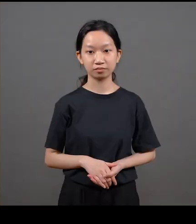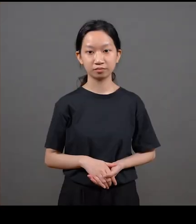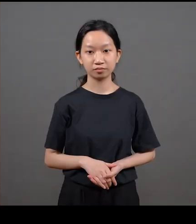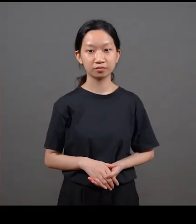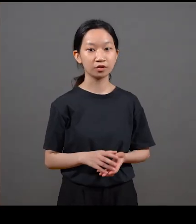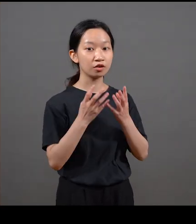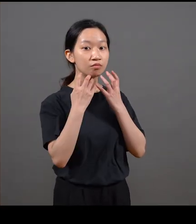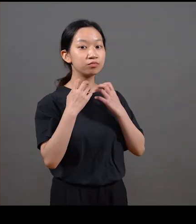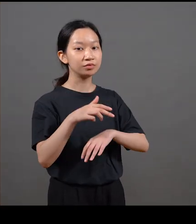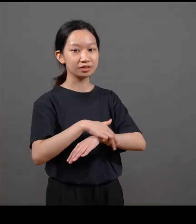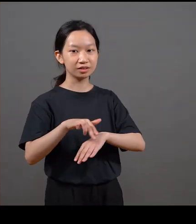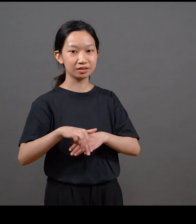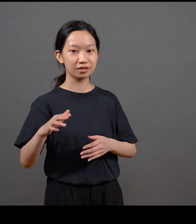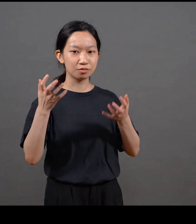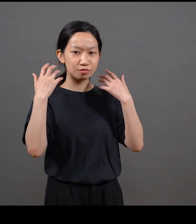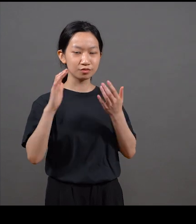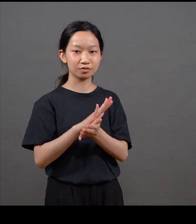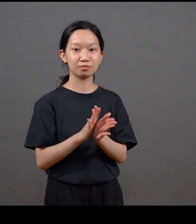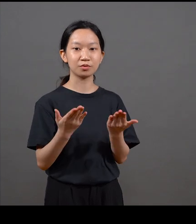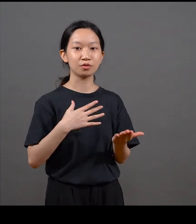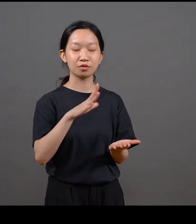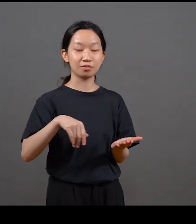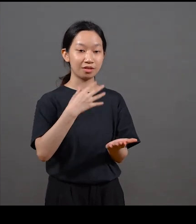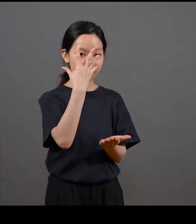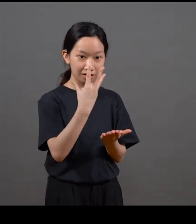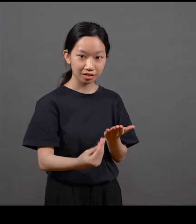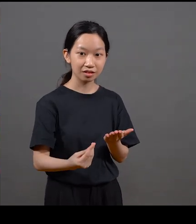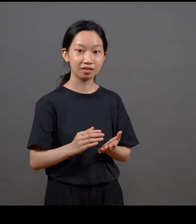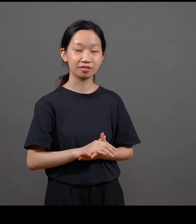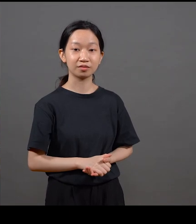We are completely fascinated with the HSBC Annual Report that Henry Steiner designed